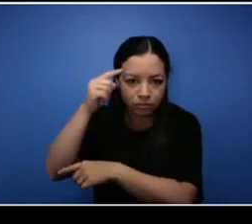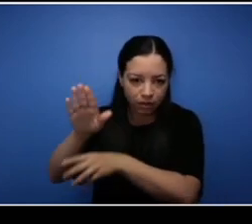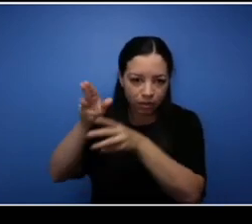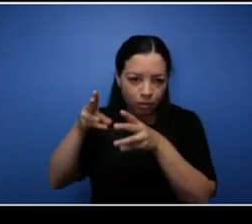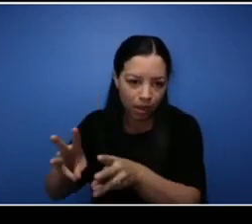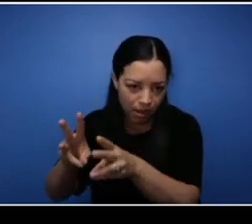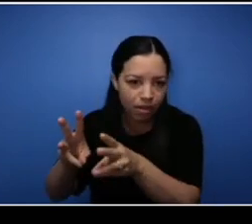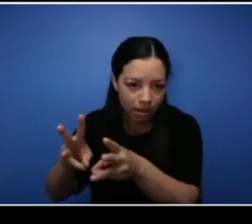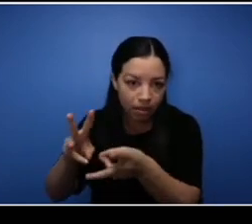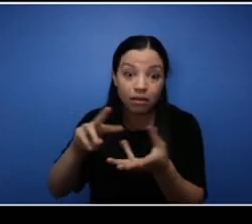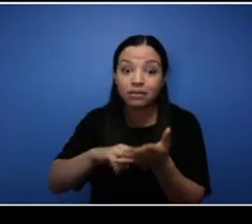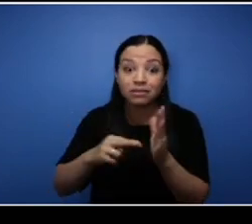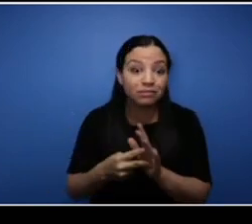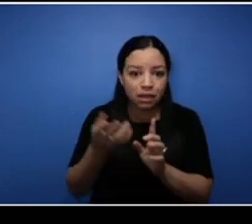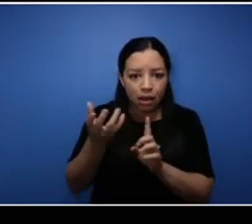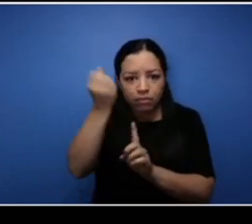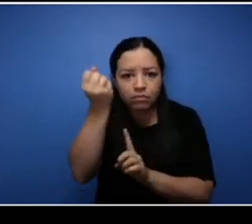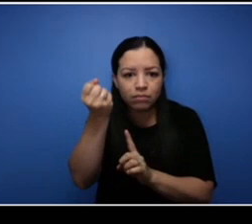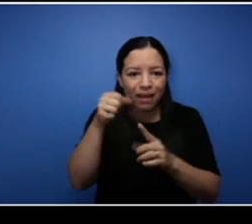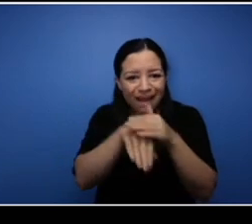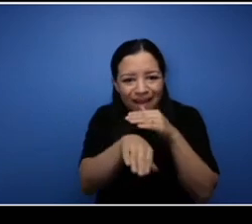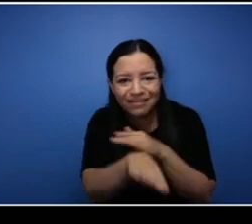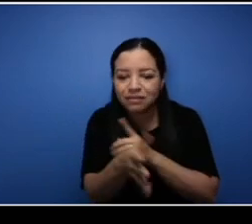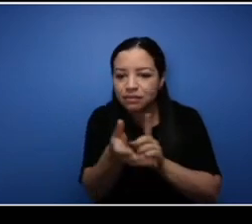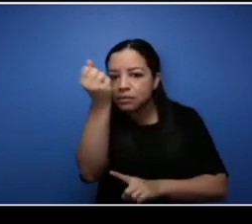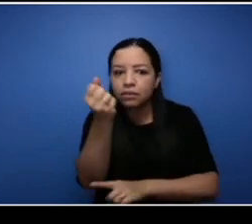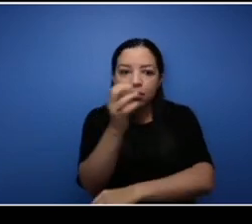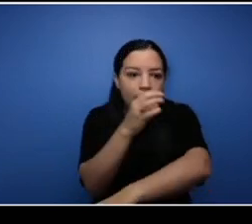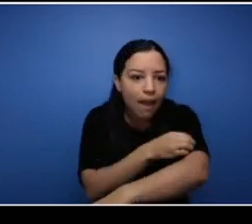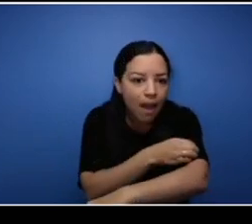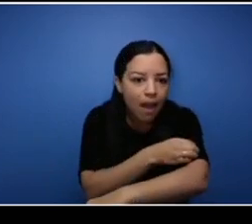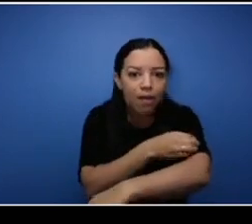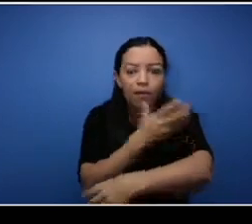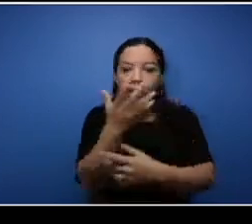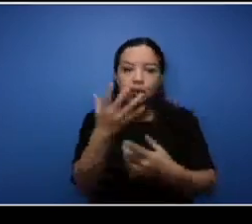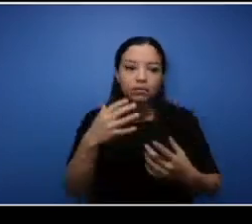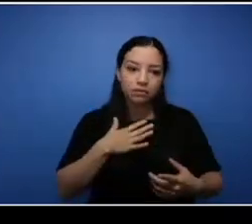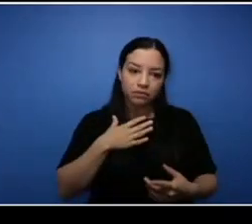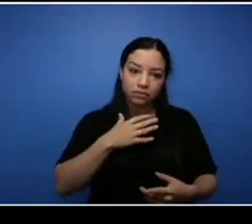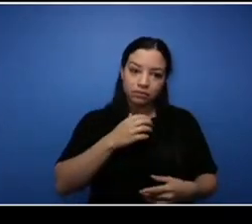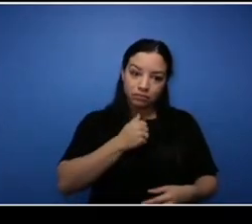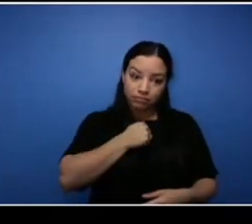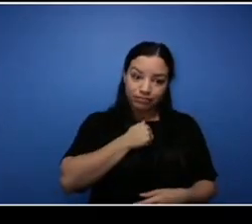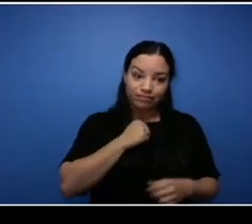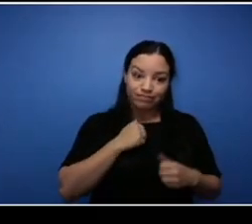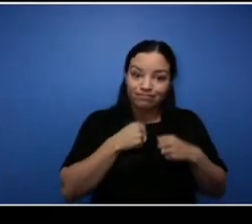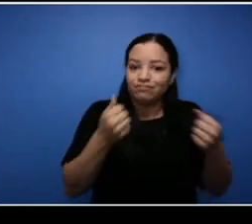lose access, we lose power and we lose voice. So I therefore ask all of you here today with